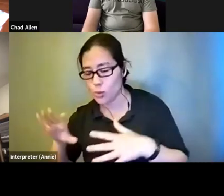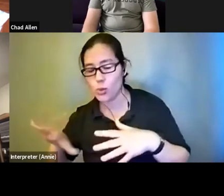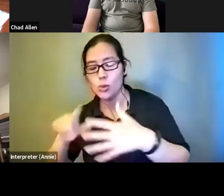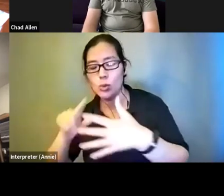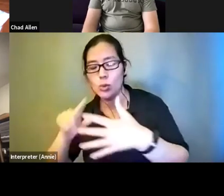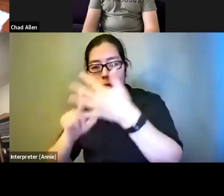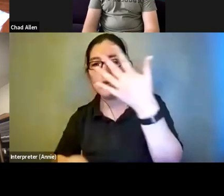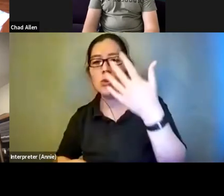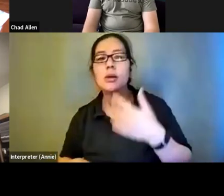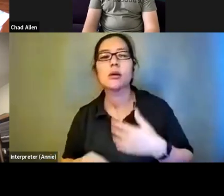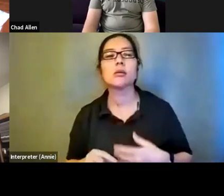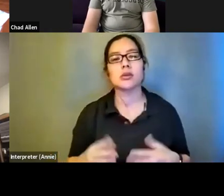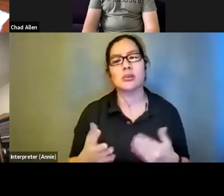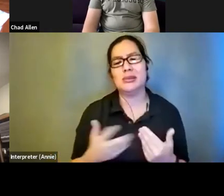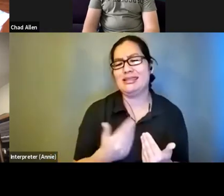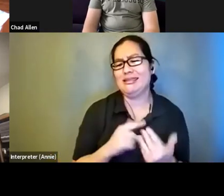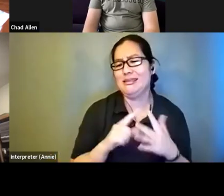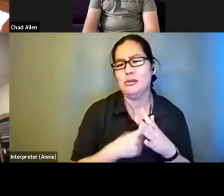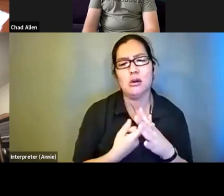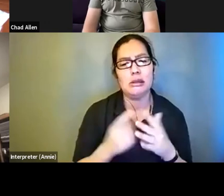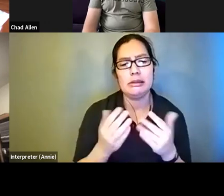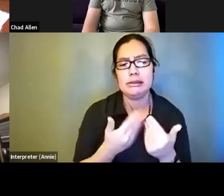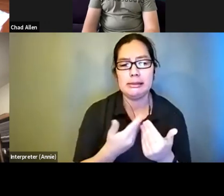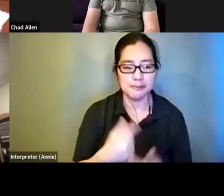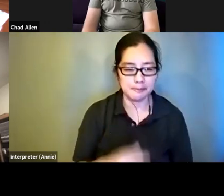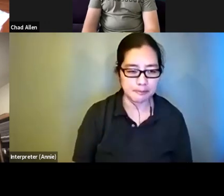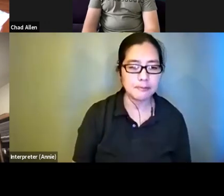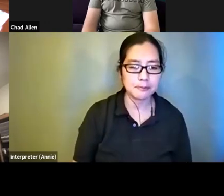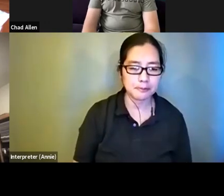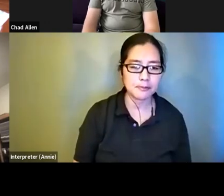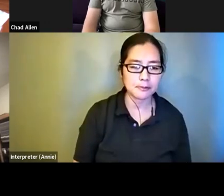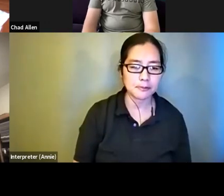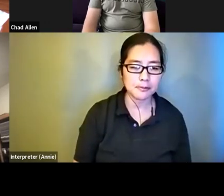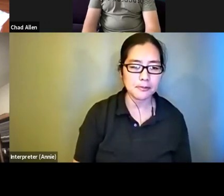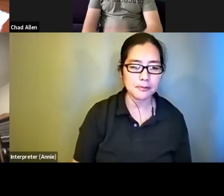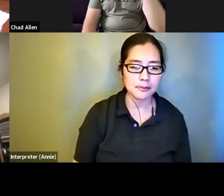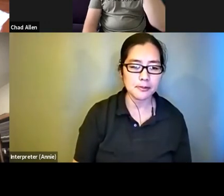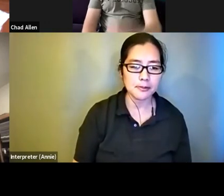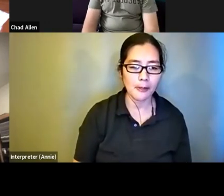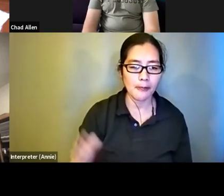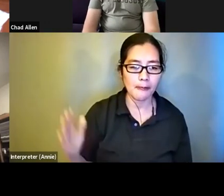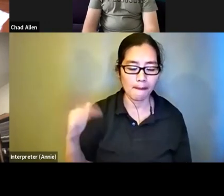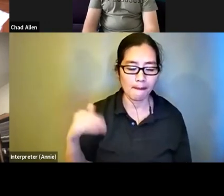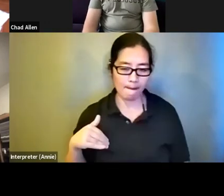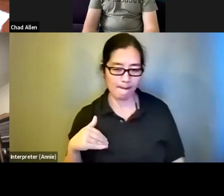to get started. >>>: Excellent. Thank you, Charity. Emily Beitiks: Sort of a related question for folks